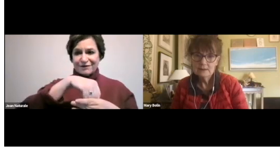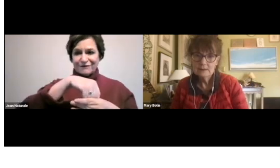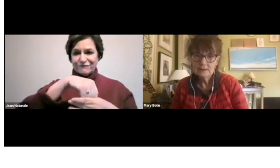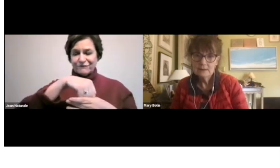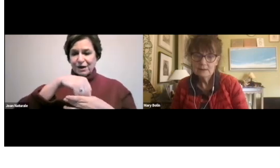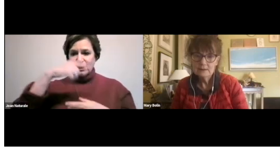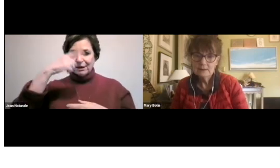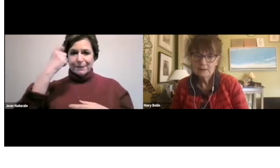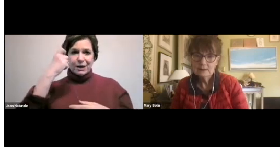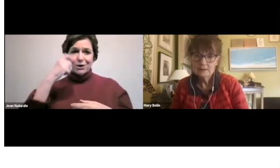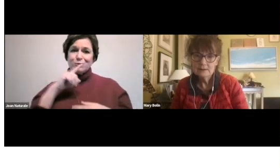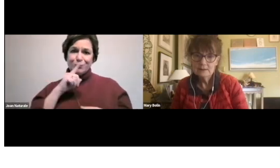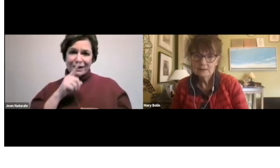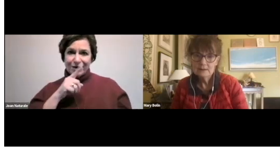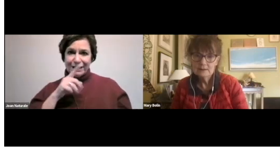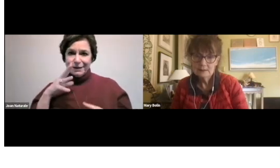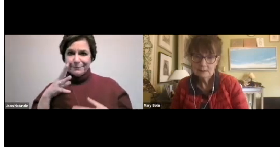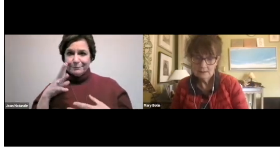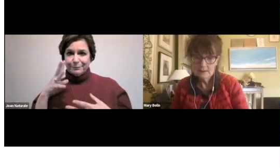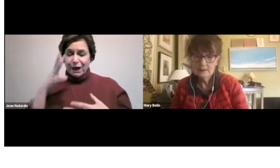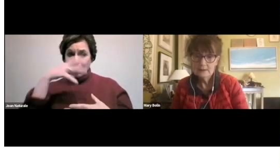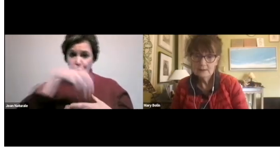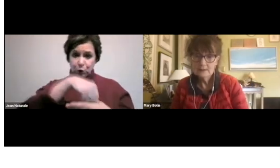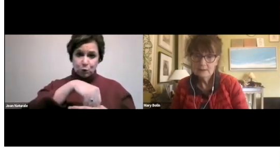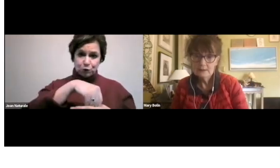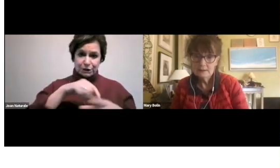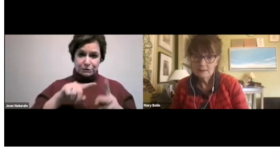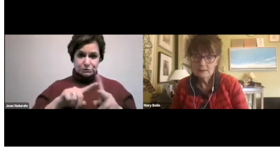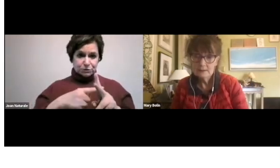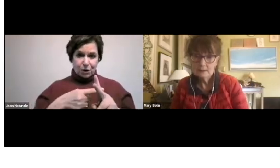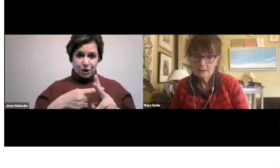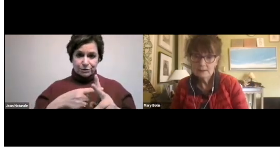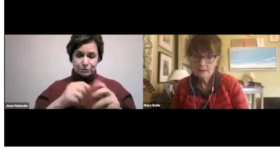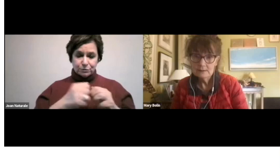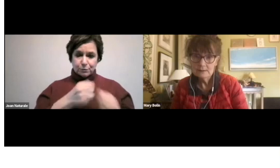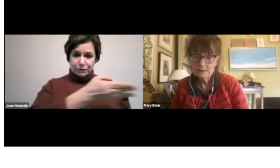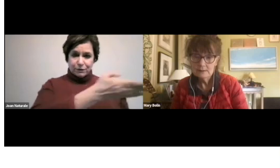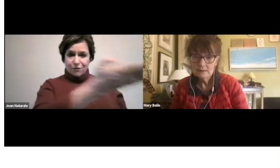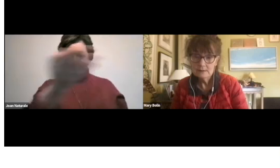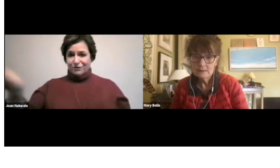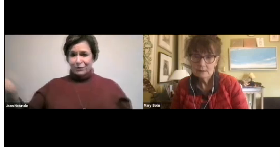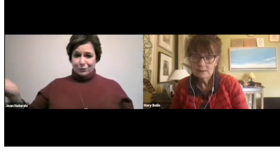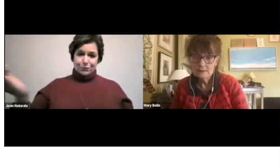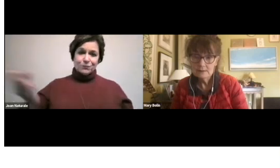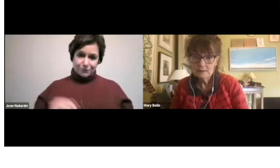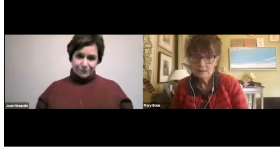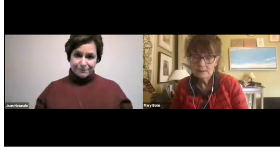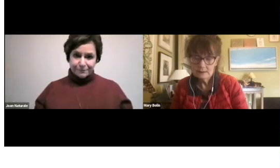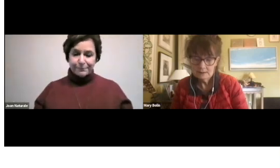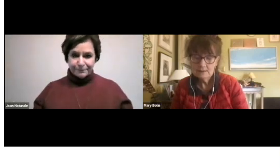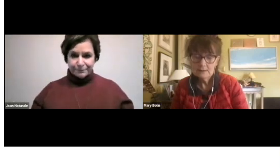Try to be inclusive because really inclusion starts with all of you.